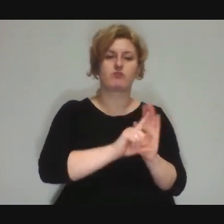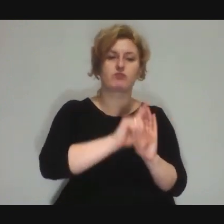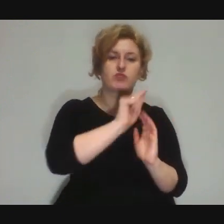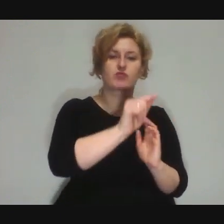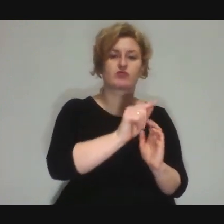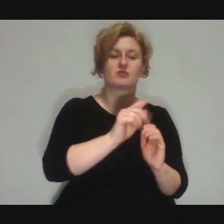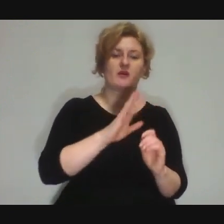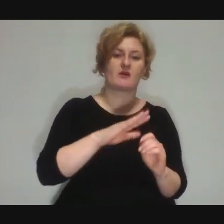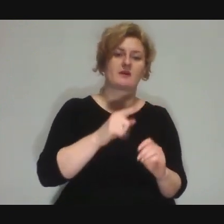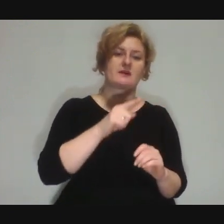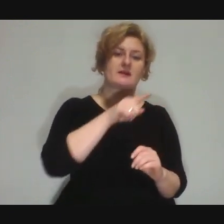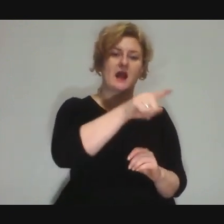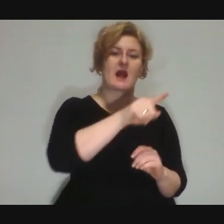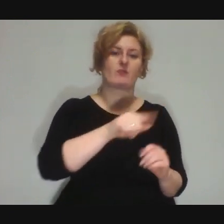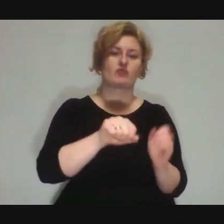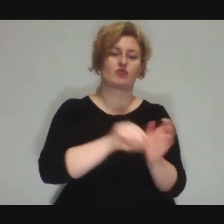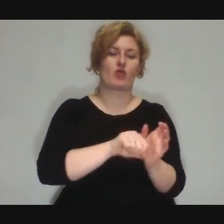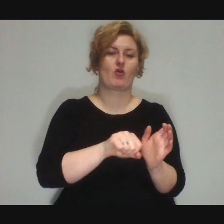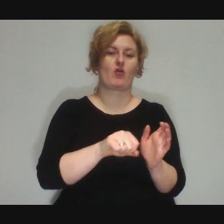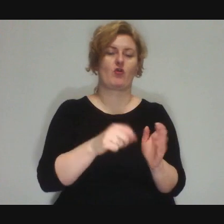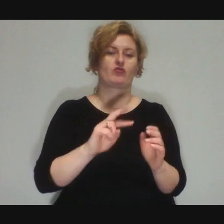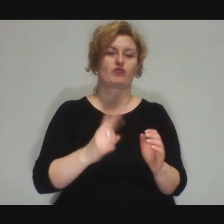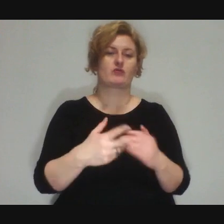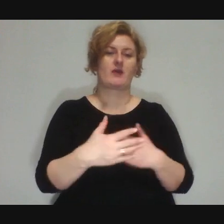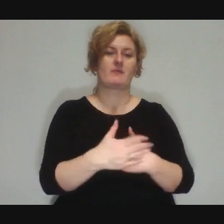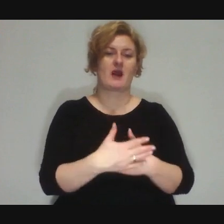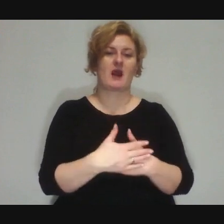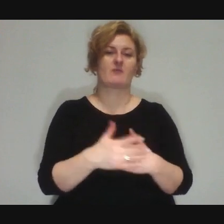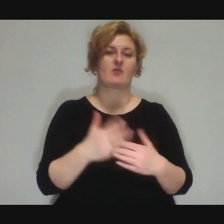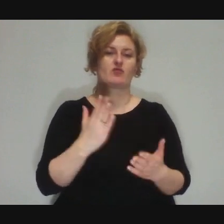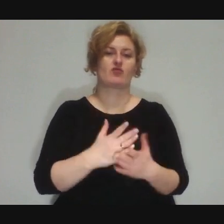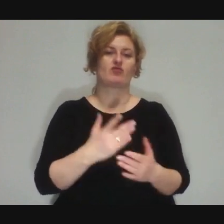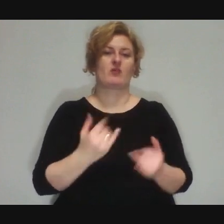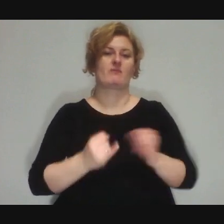and at the other gate everybody's already had a party for two hours, so...